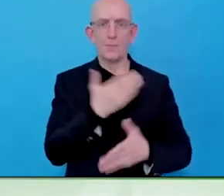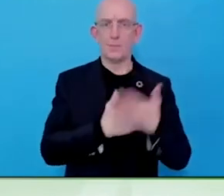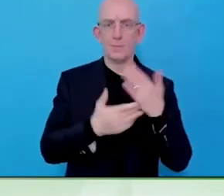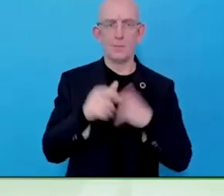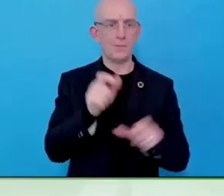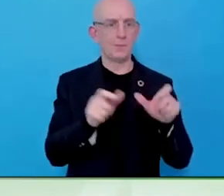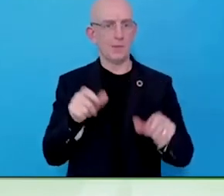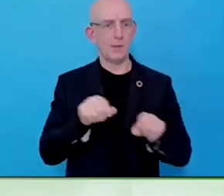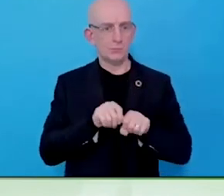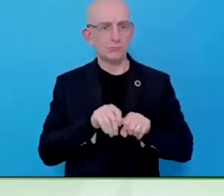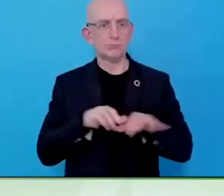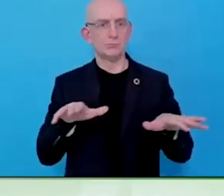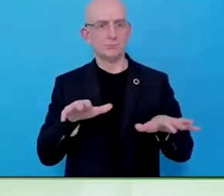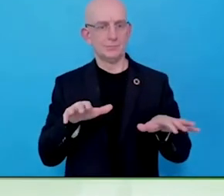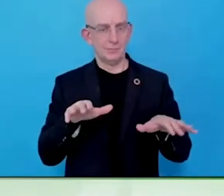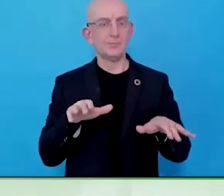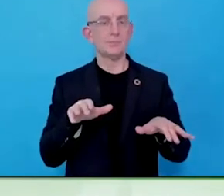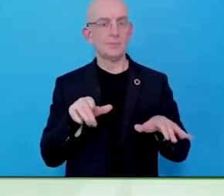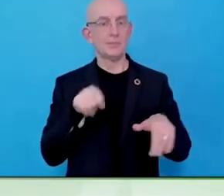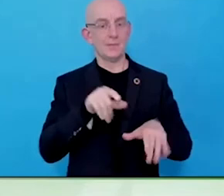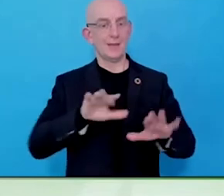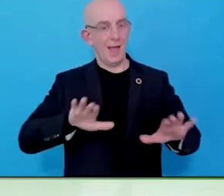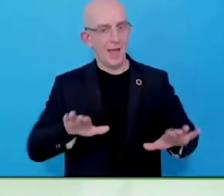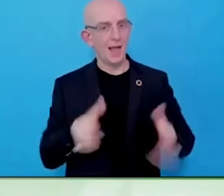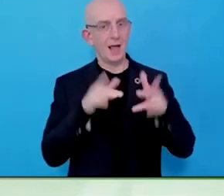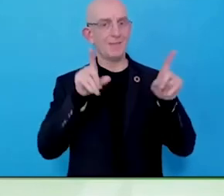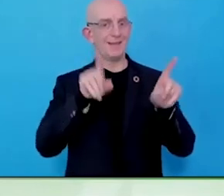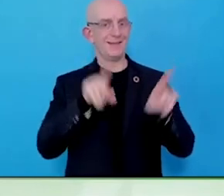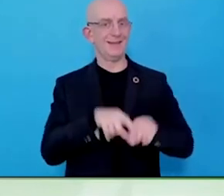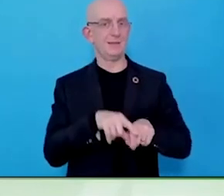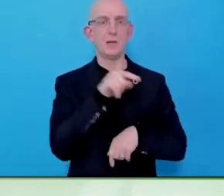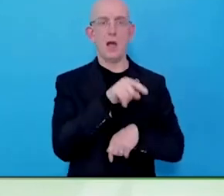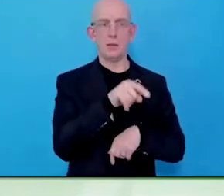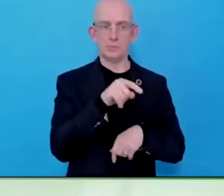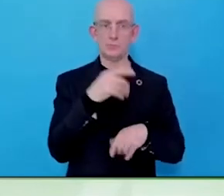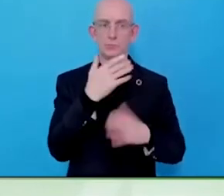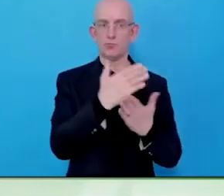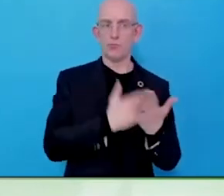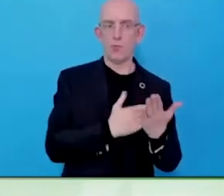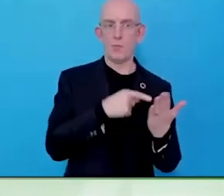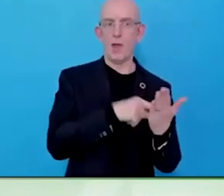in the business community and everyone should be getting points for that.